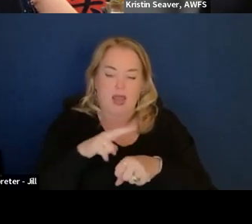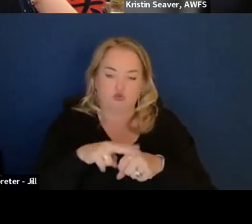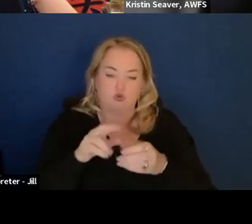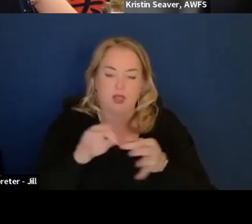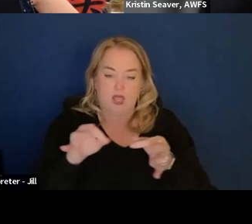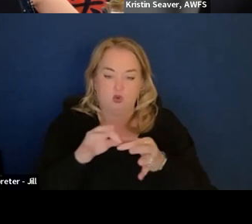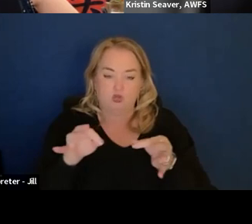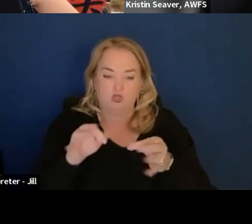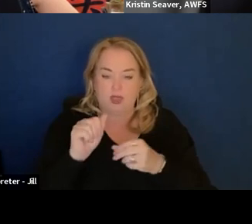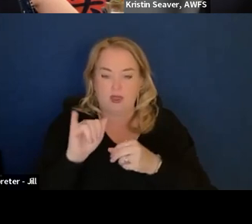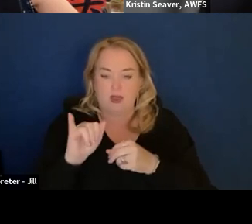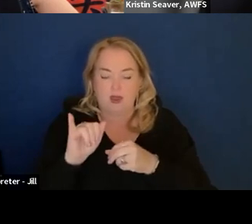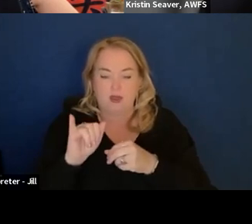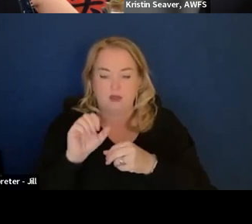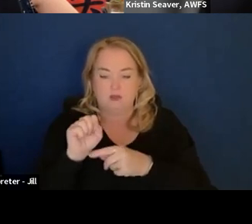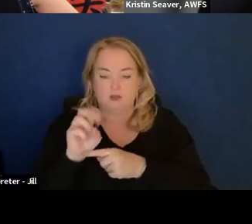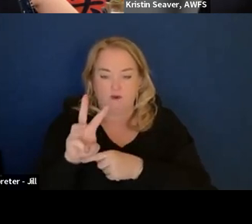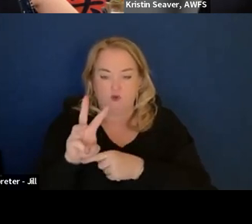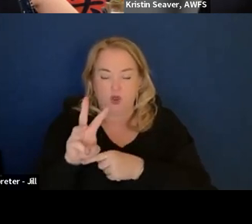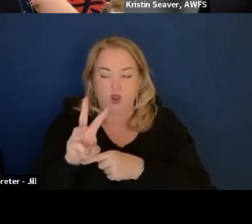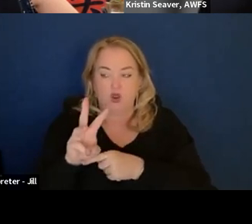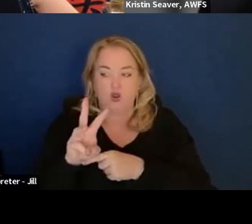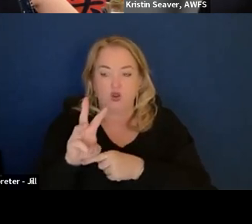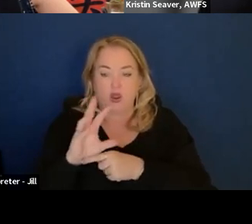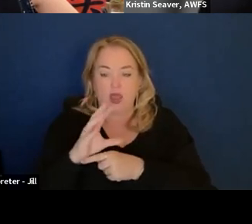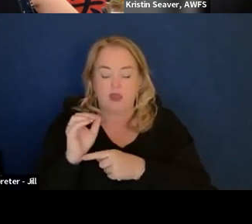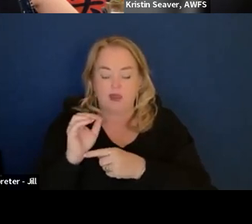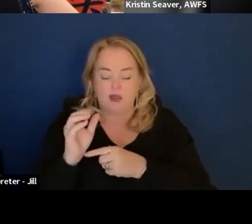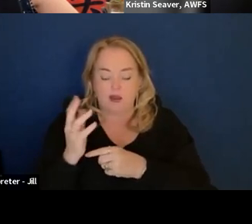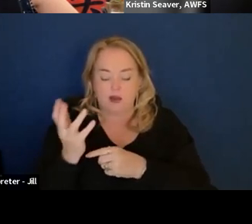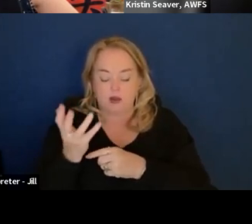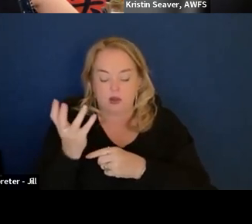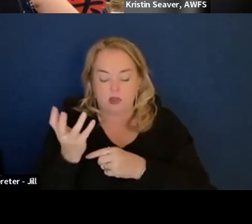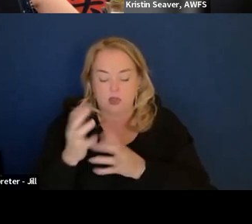about what is the best method to share like a collaboration model,